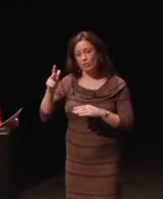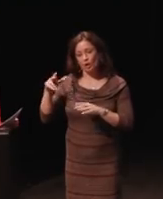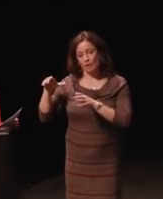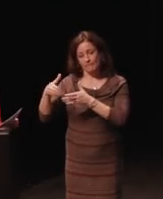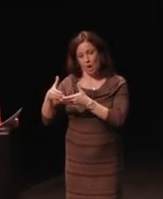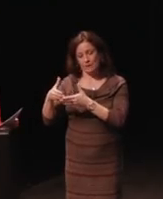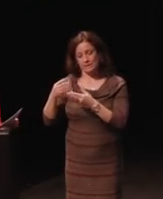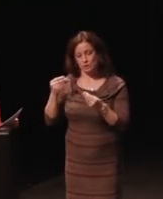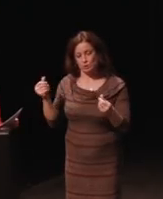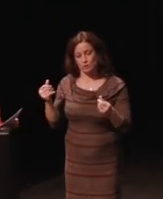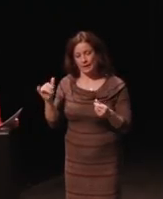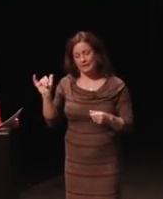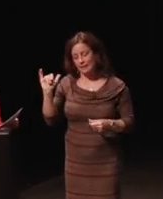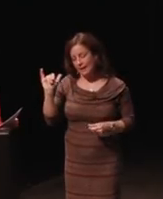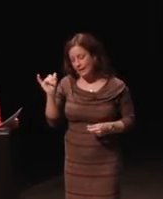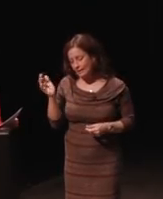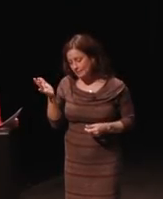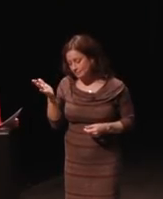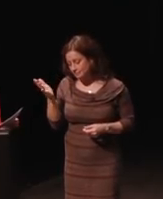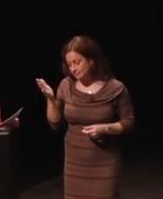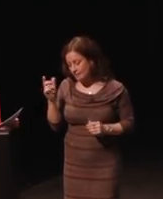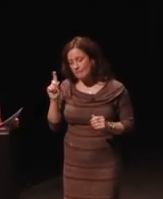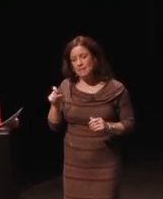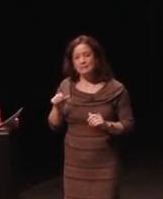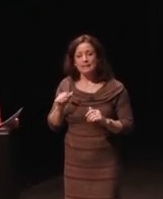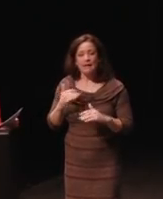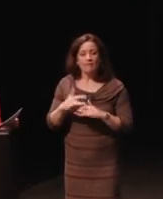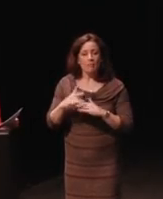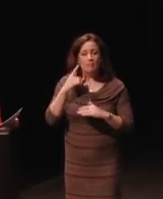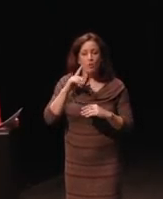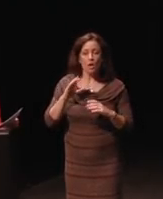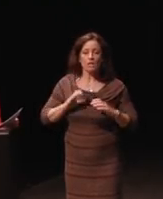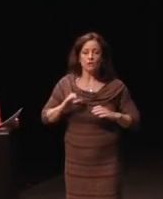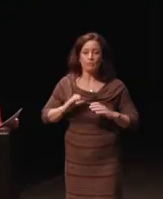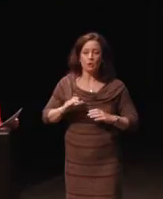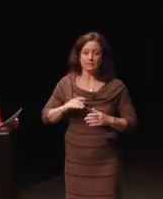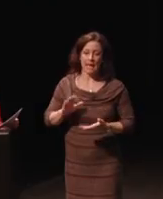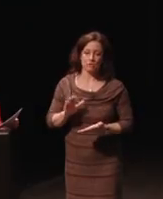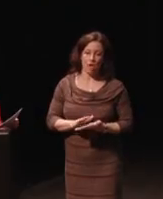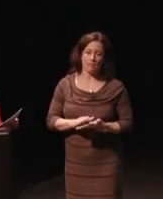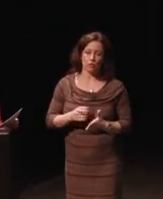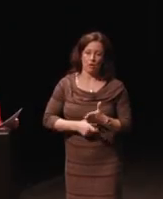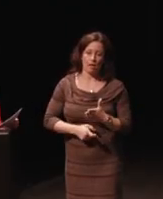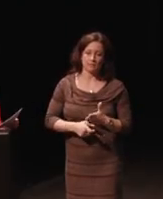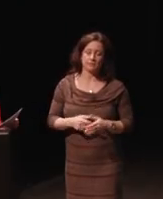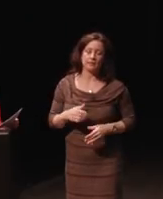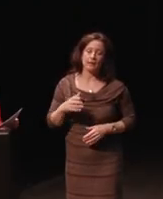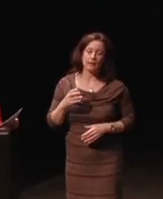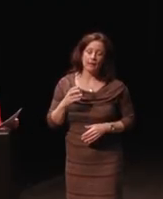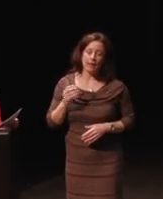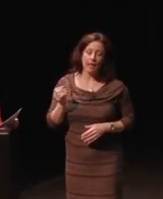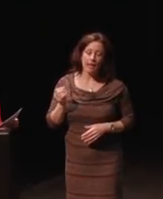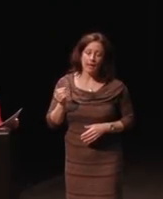and that could be it must be available to consumers at nominal cost, and it has to be